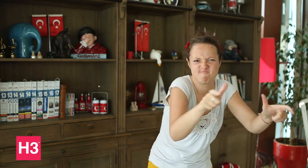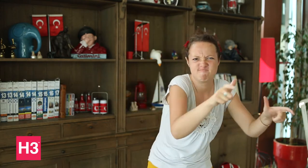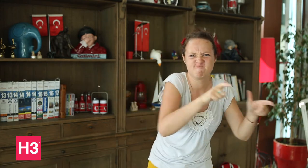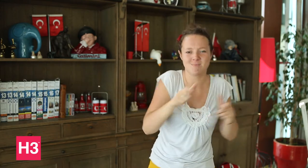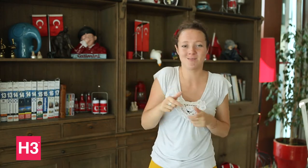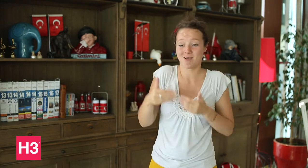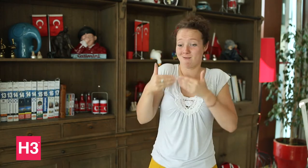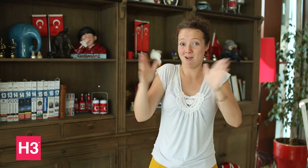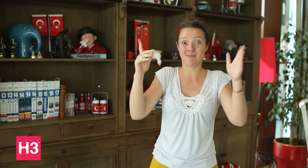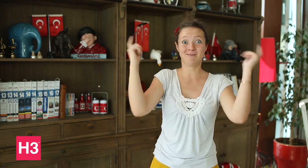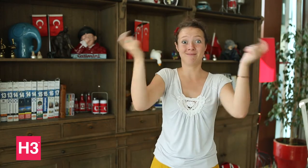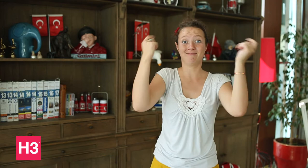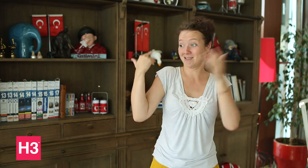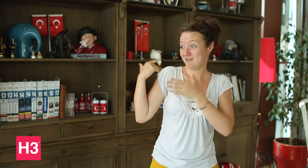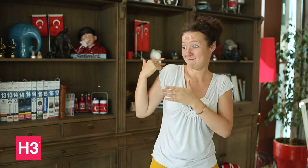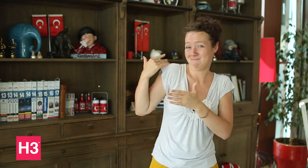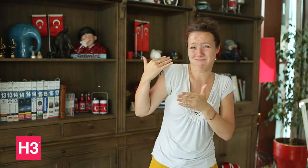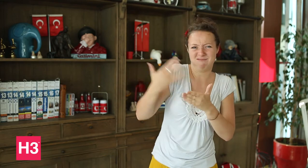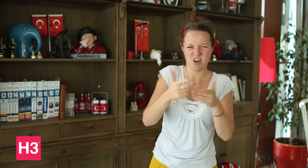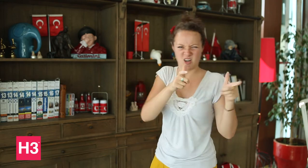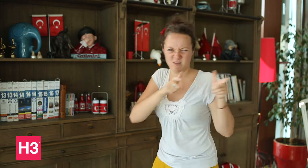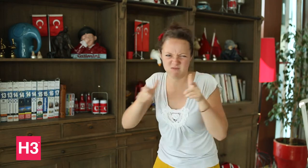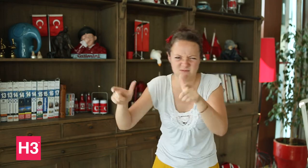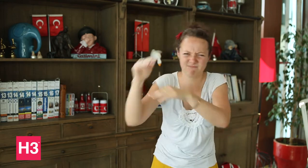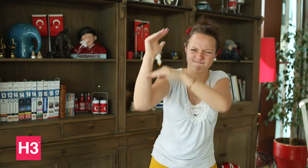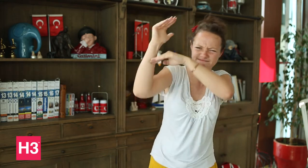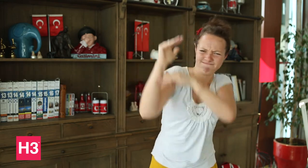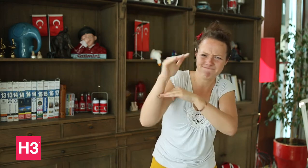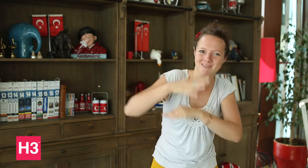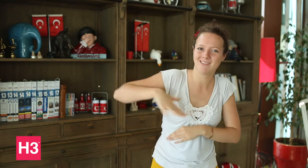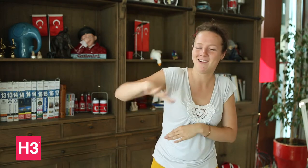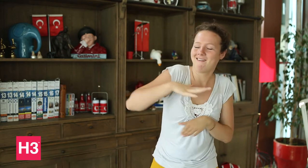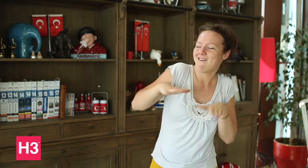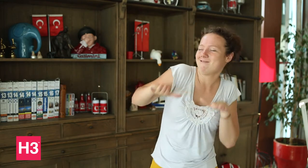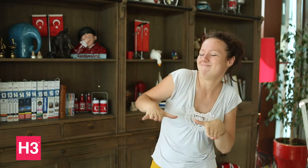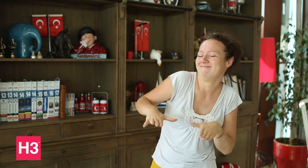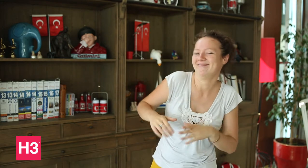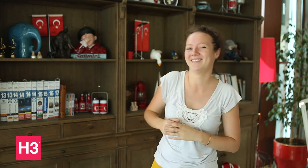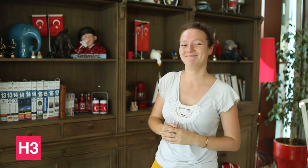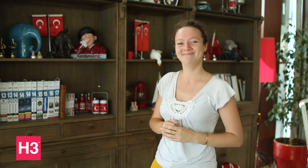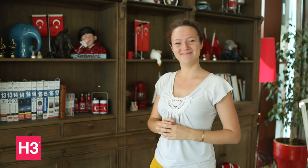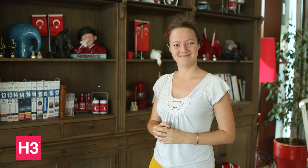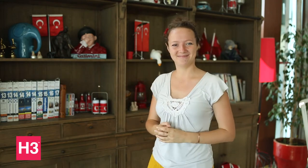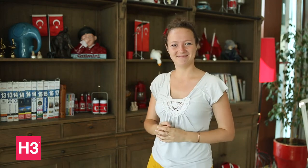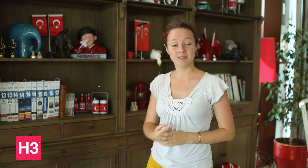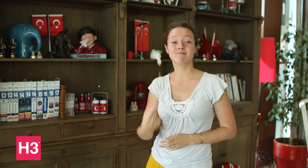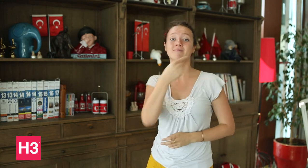security guards were employed just for the Opening Ceremony We have been secure.